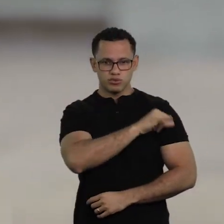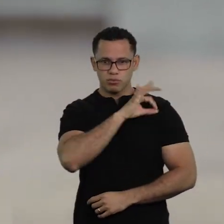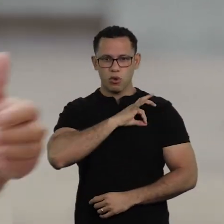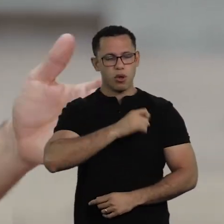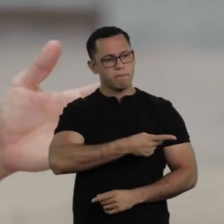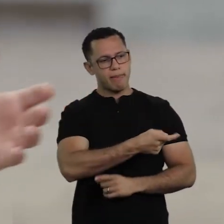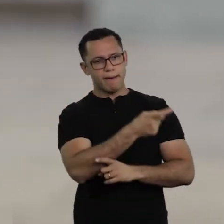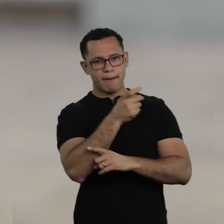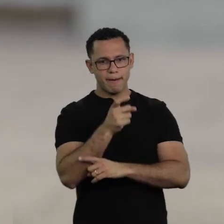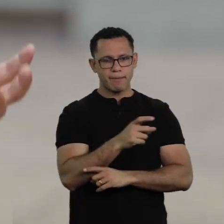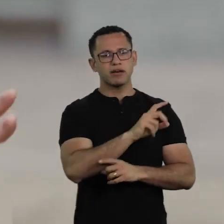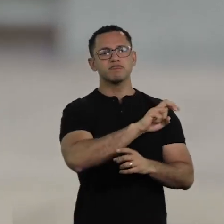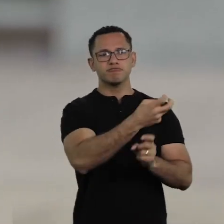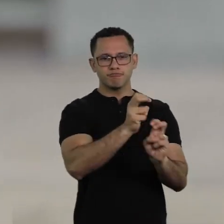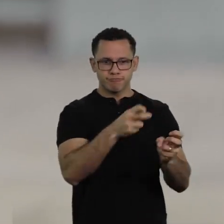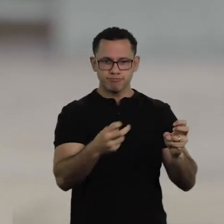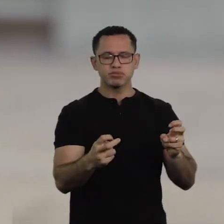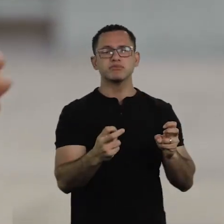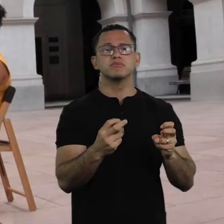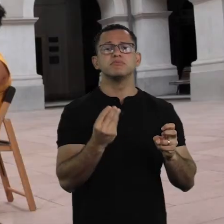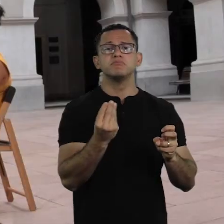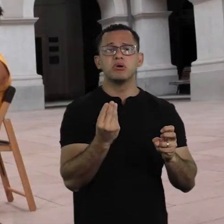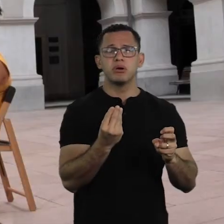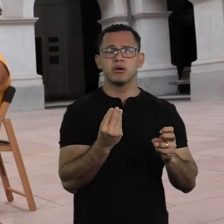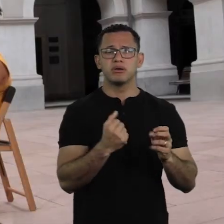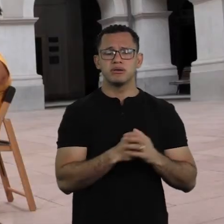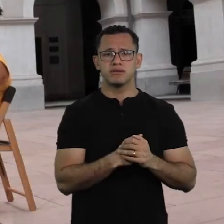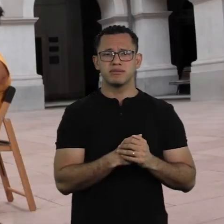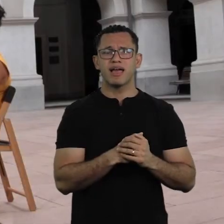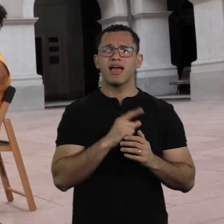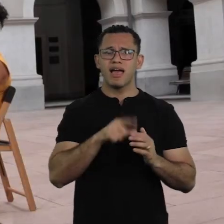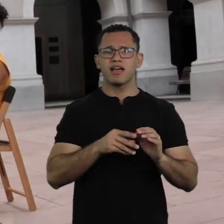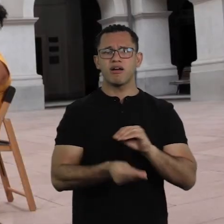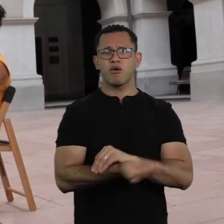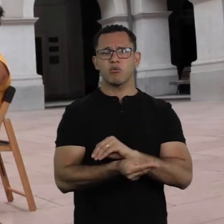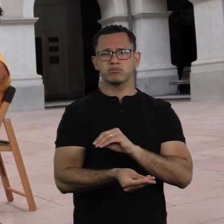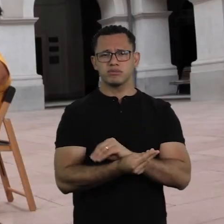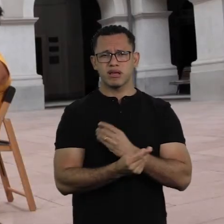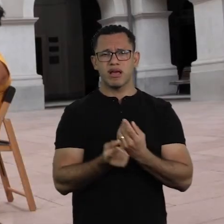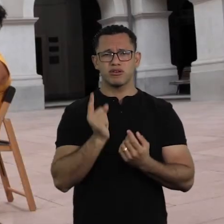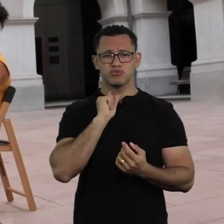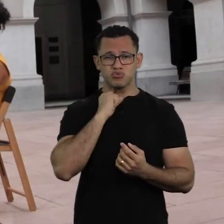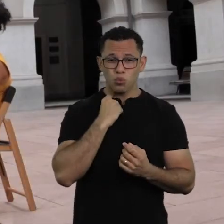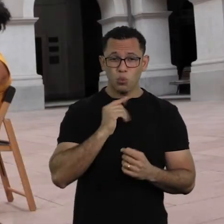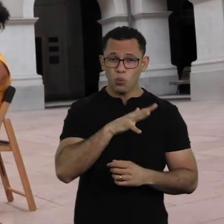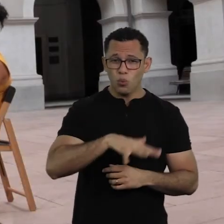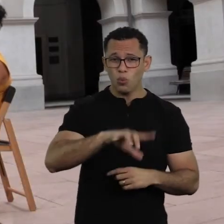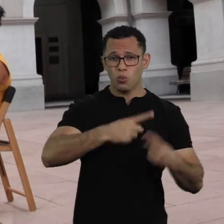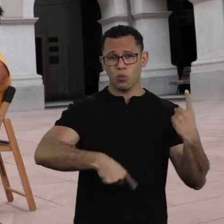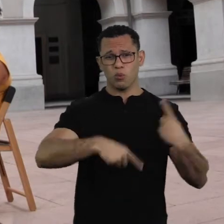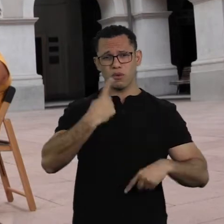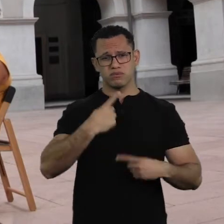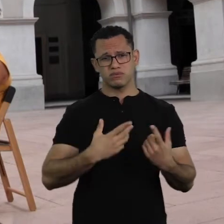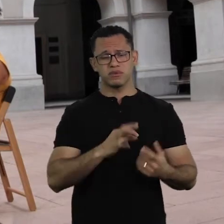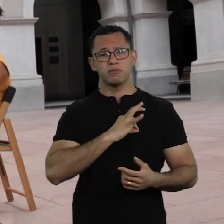but many other places also have militia, because that's part of the corruption and violence that fuels the police.